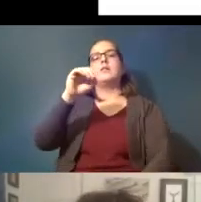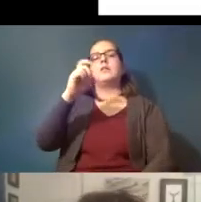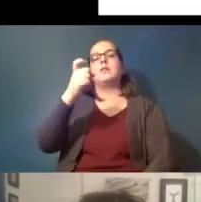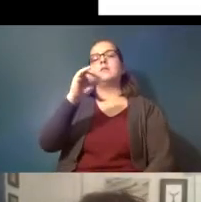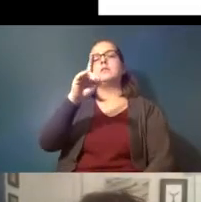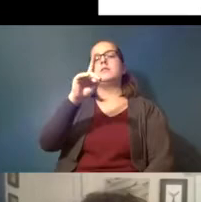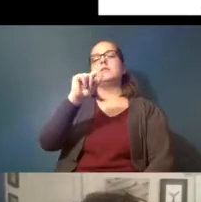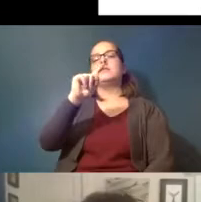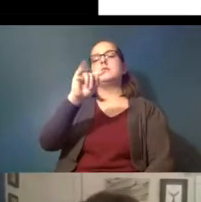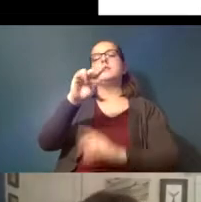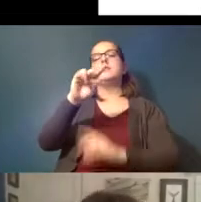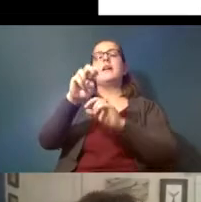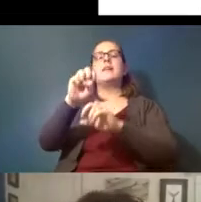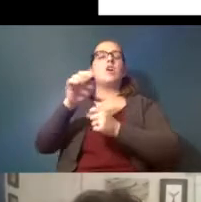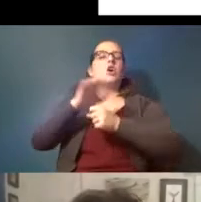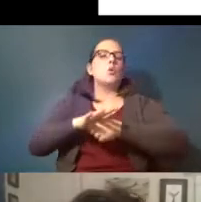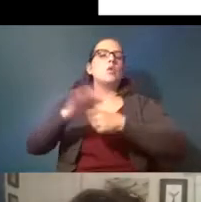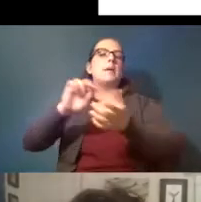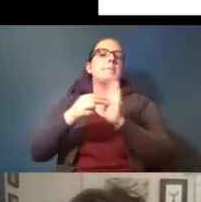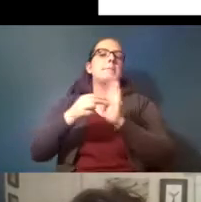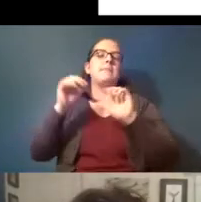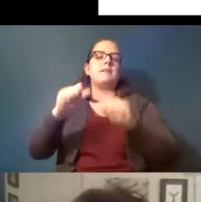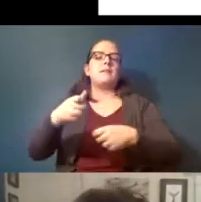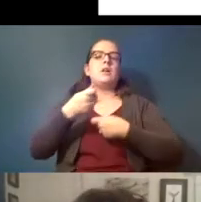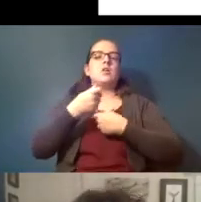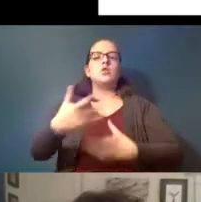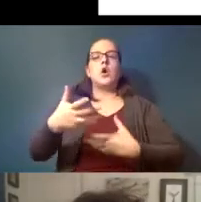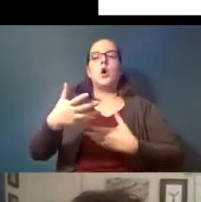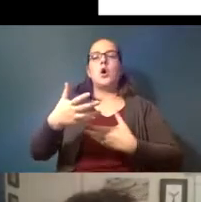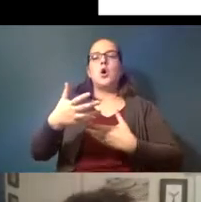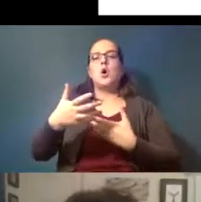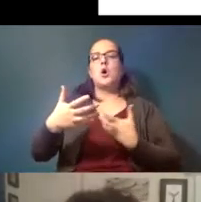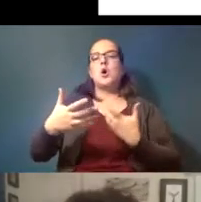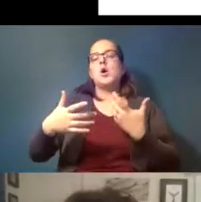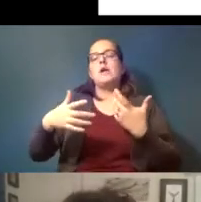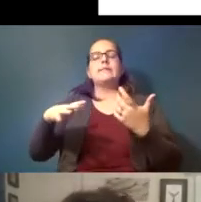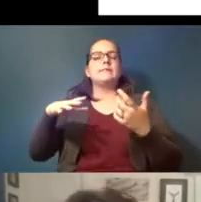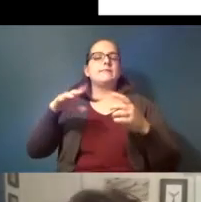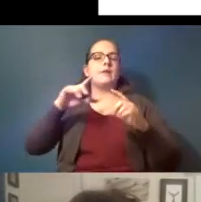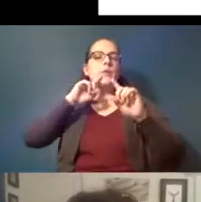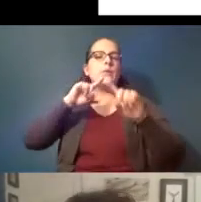which means it can cause production of reactive oxygen species which can then can cause